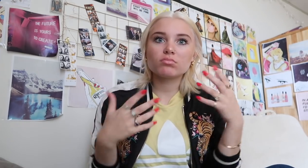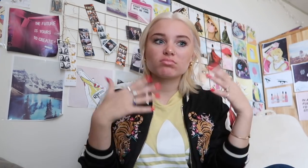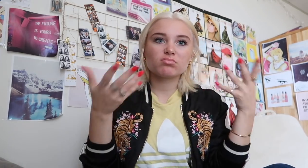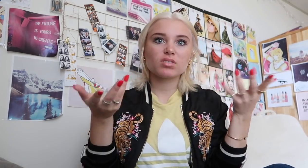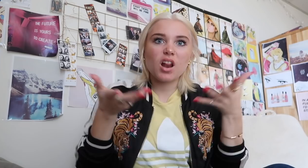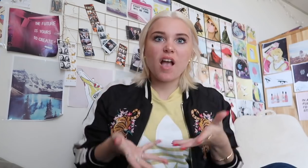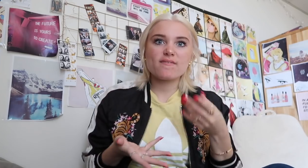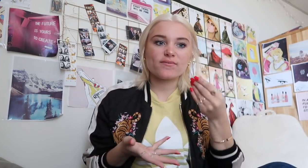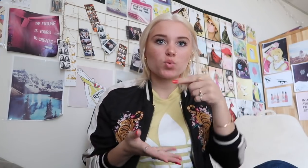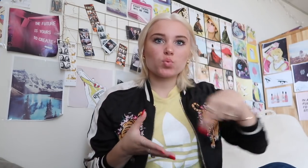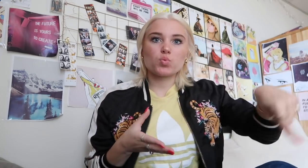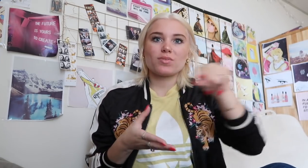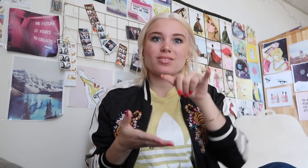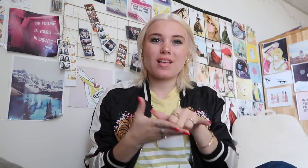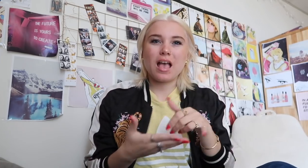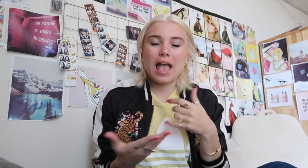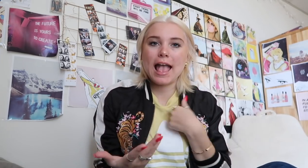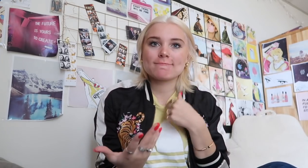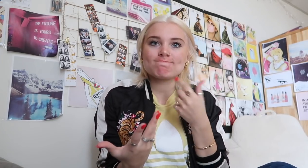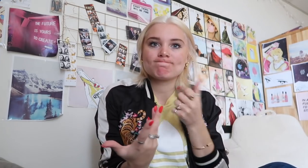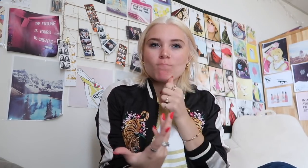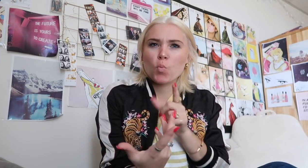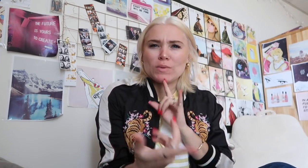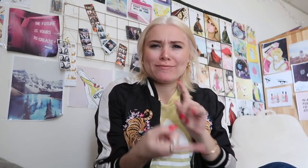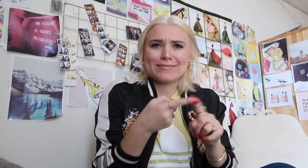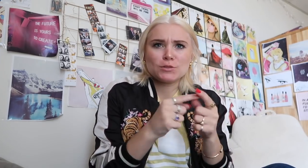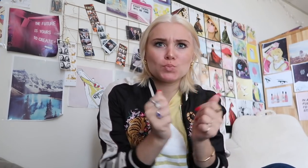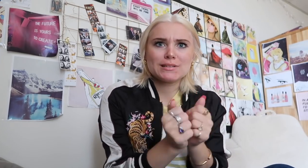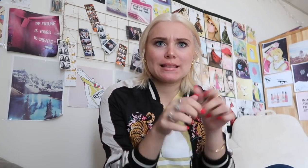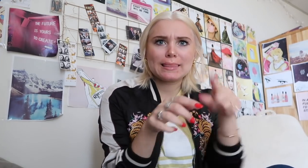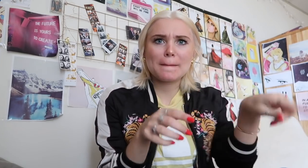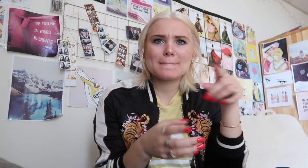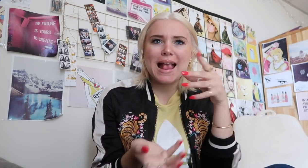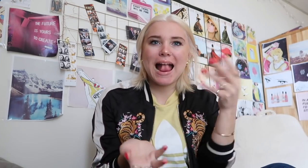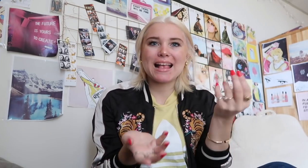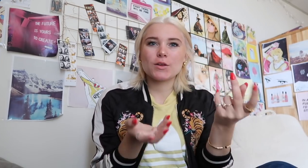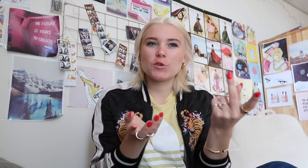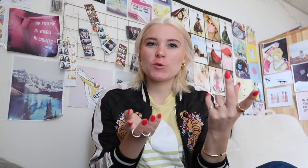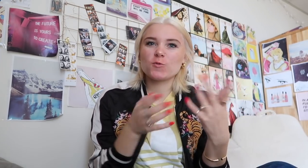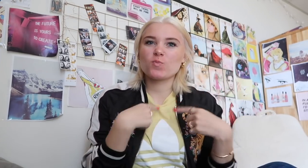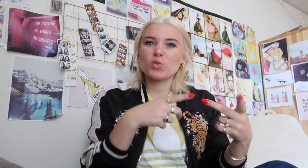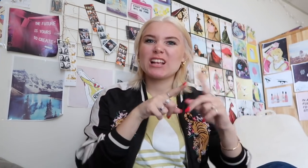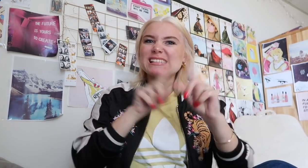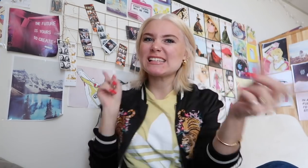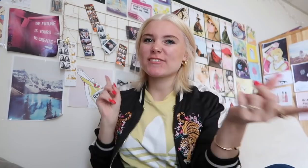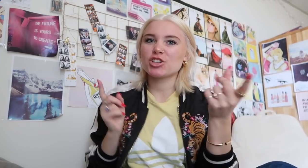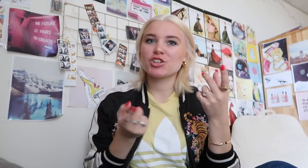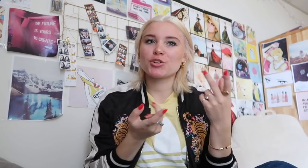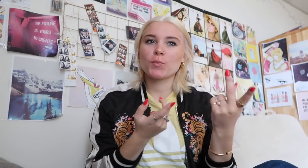yeah, there was several other deaf classmates were in the same age as I was but they weren't really my friends and we have different communicate levels to interact with